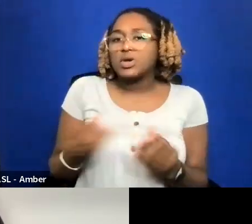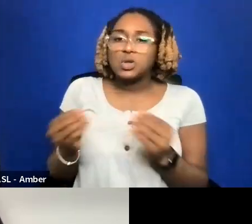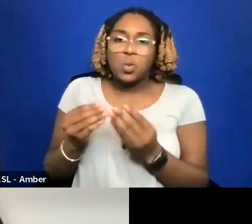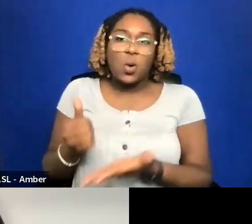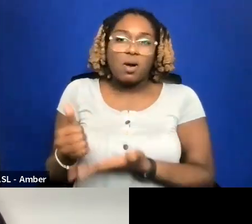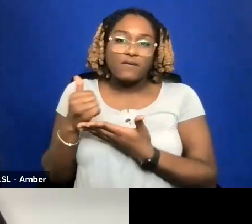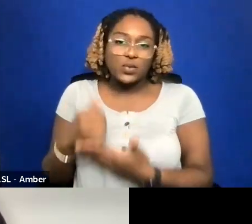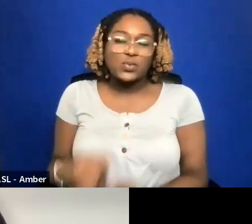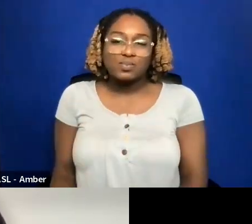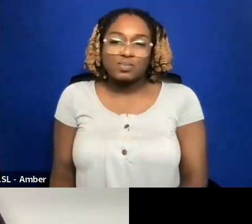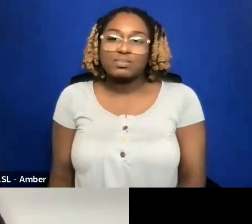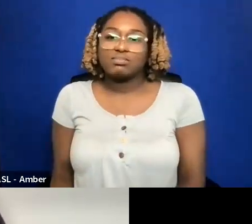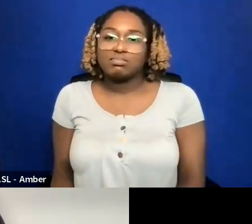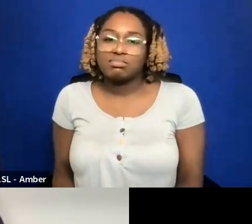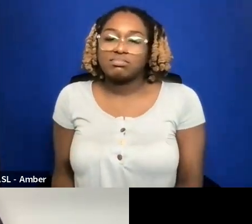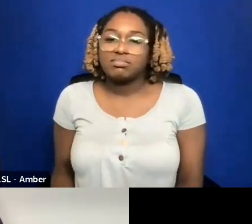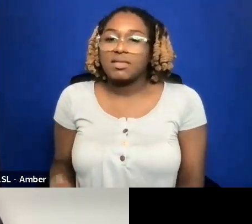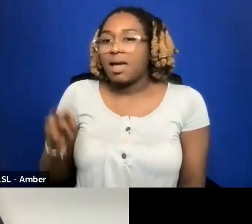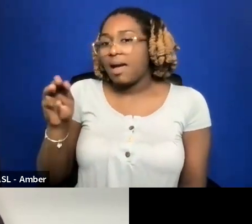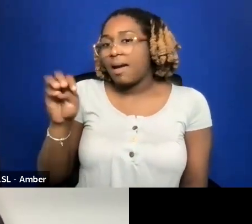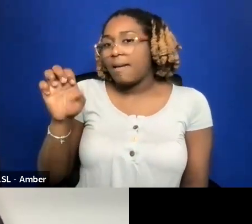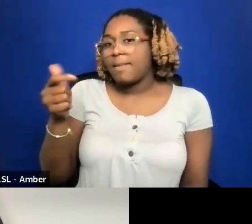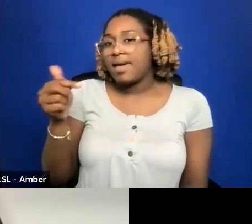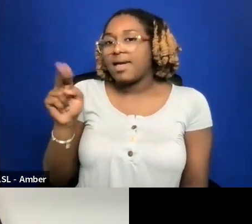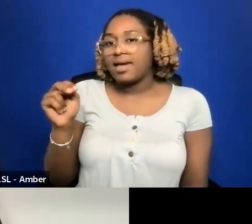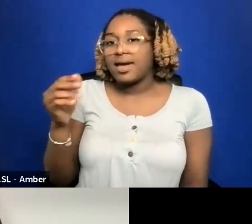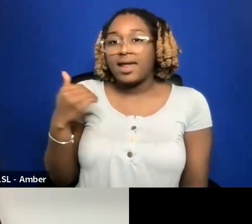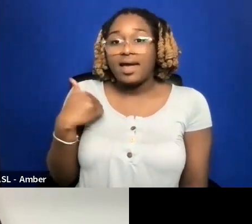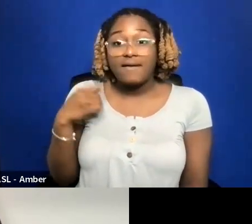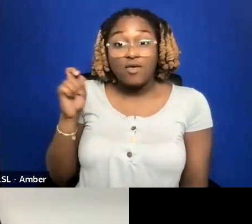MORE HELPFUL. MEGAN YOU HAVE' QUESTION.